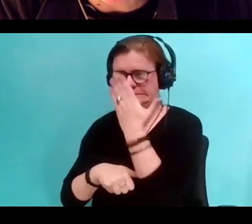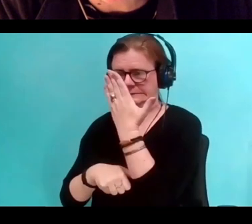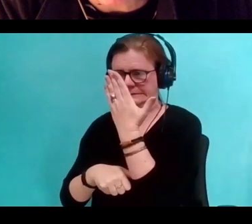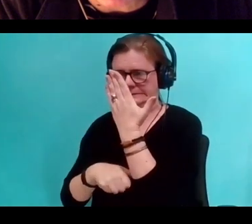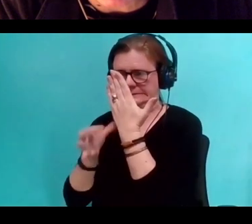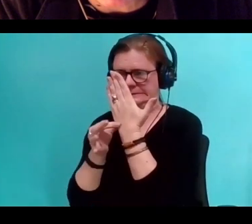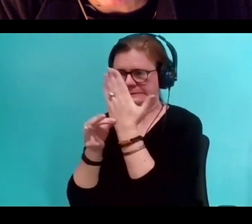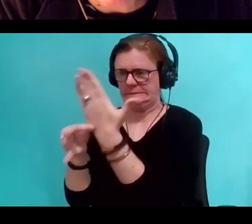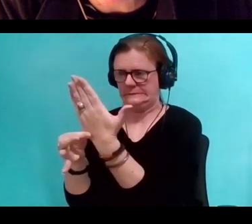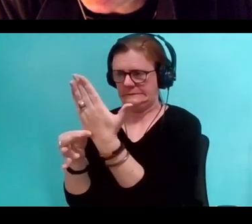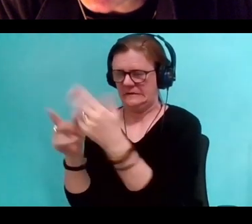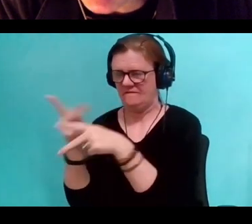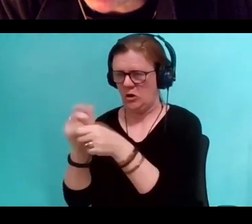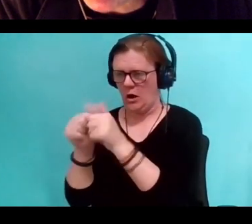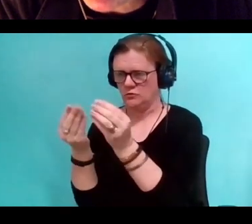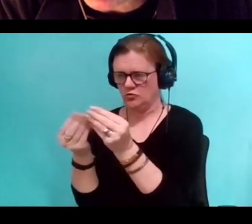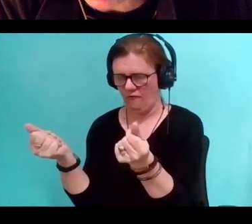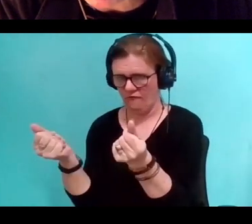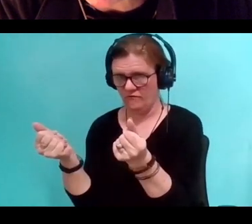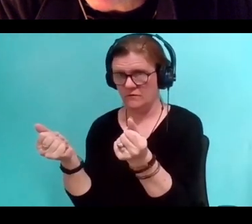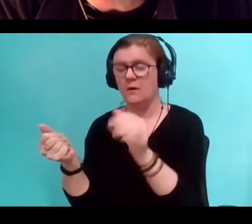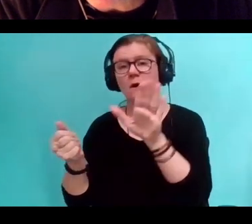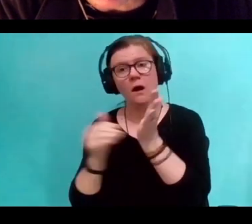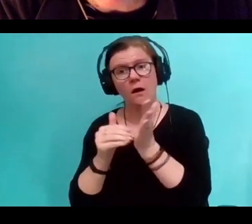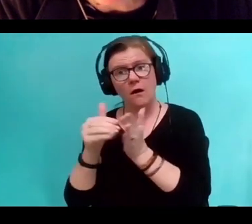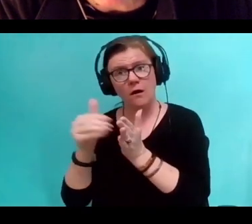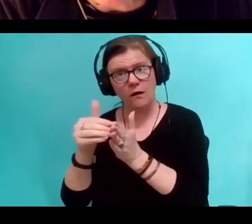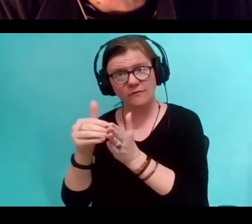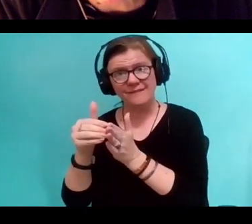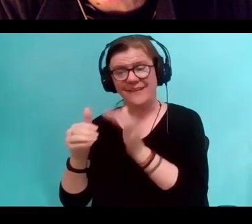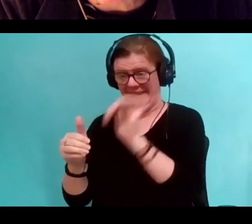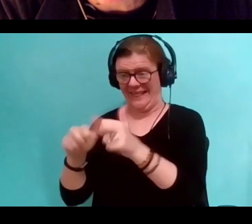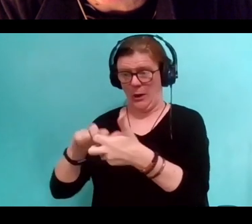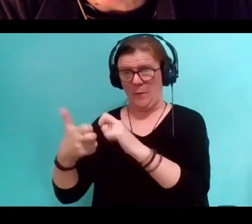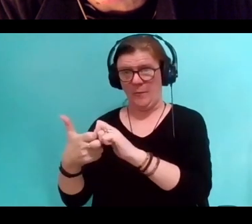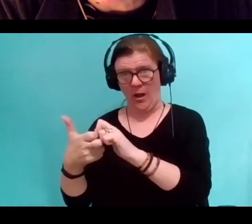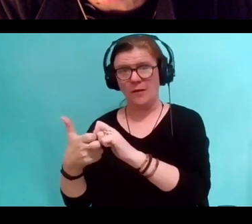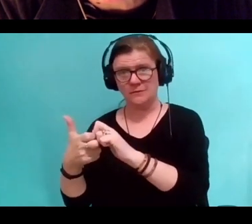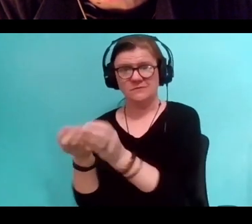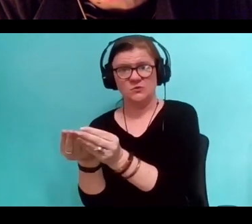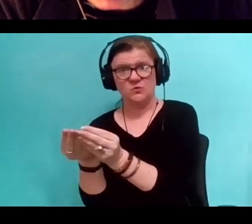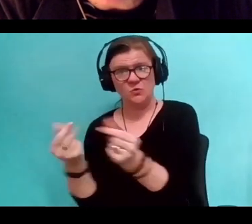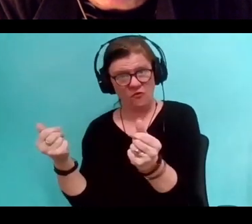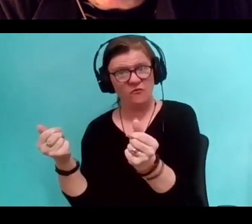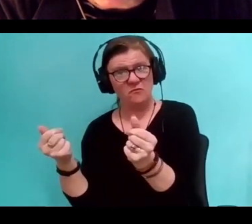Good thing is however, the solving of those problems becomes the book.